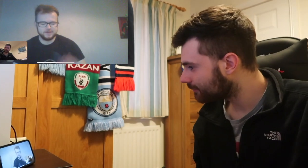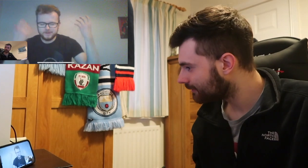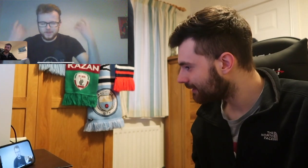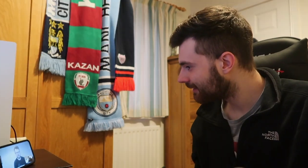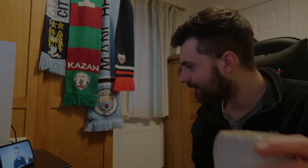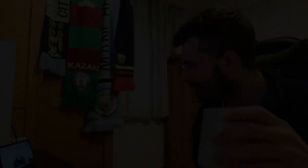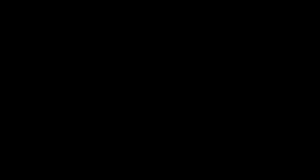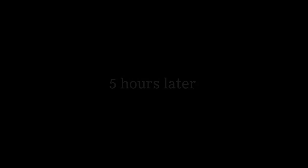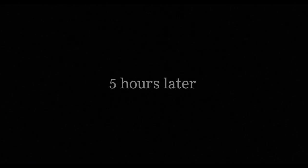Rhys: This is bulls**t